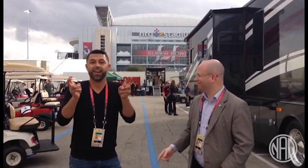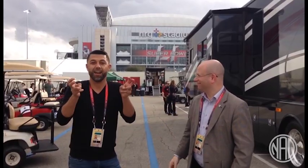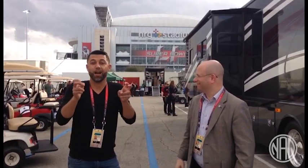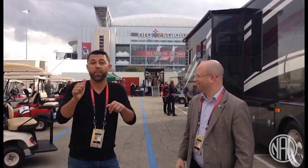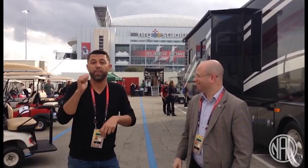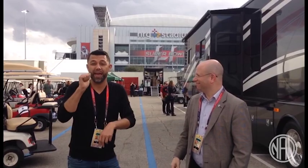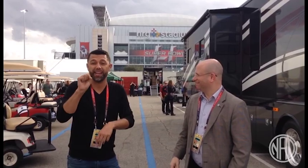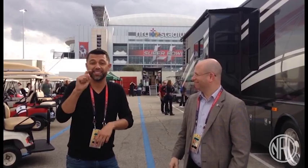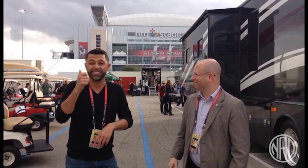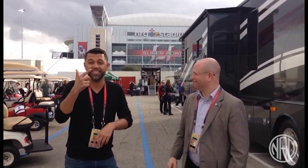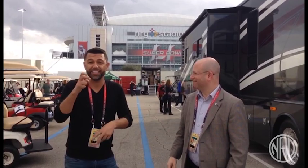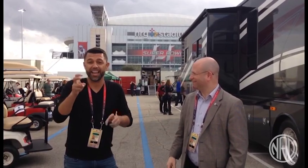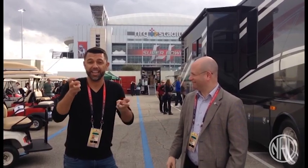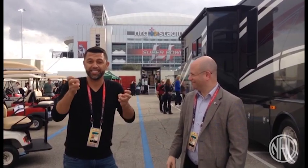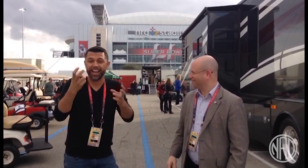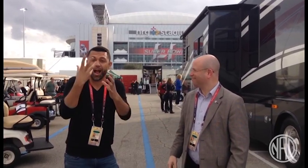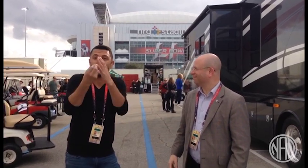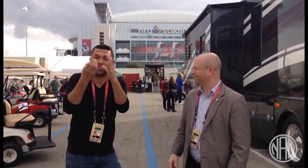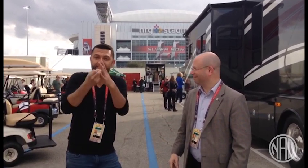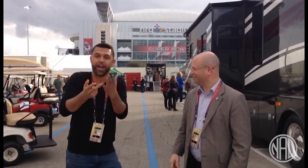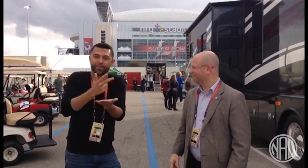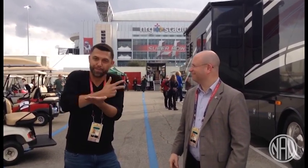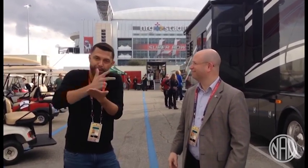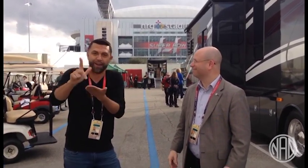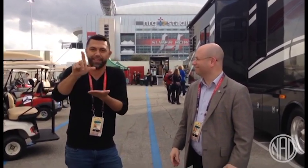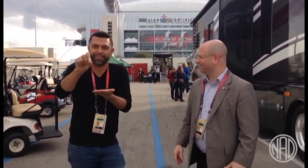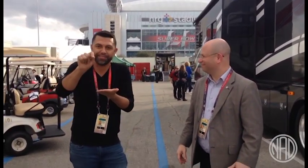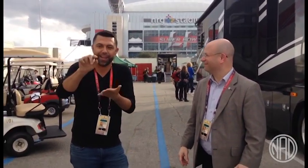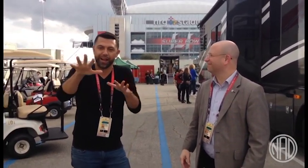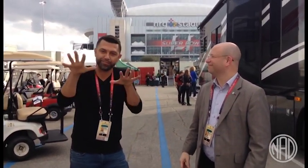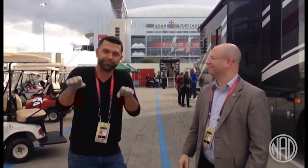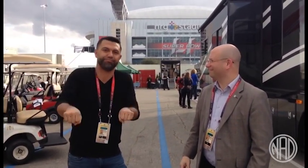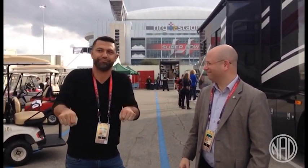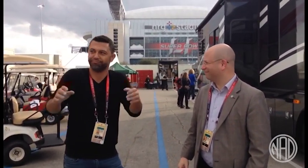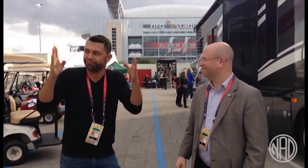So we're back stage, sort of, outside the stadium, in the parking lot.